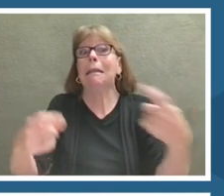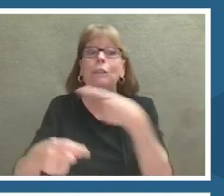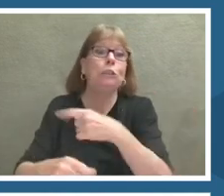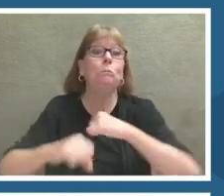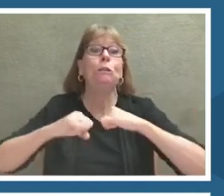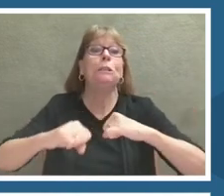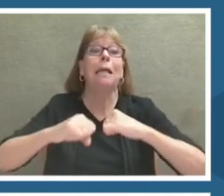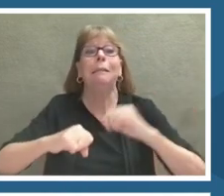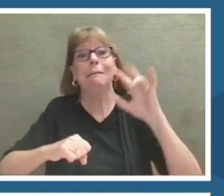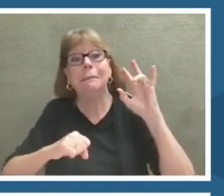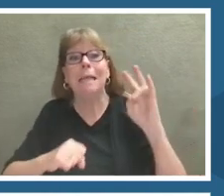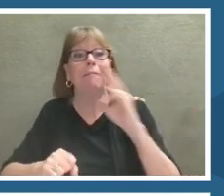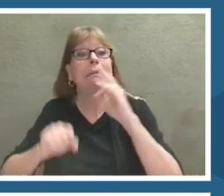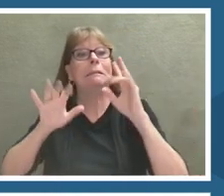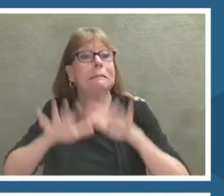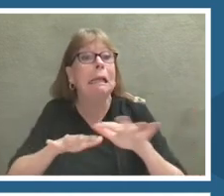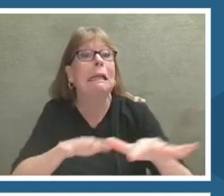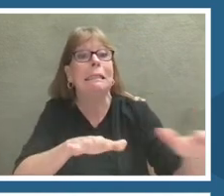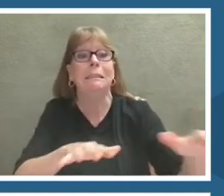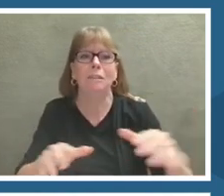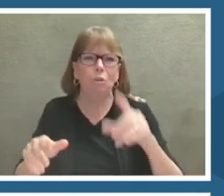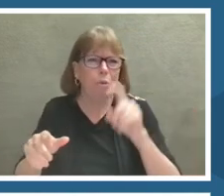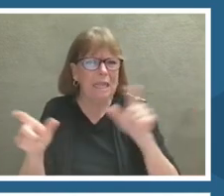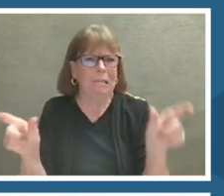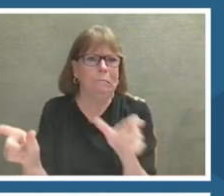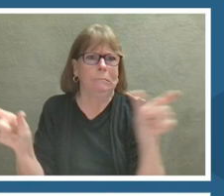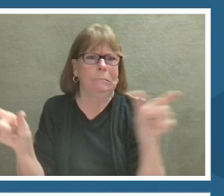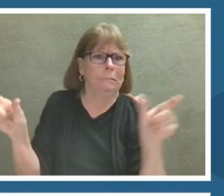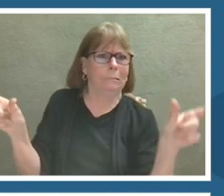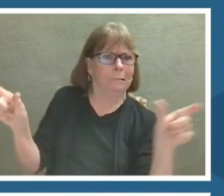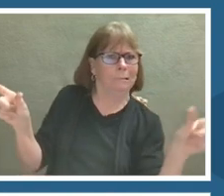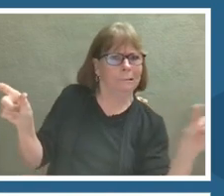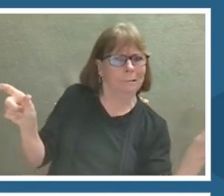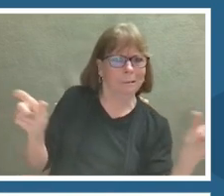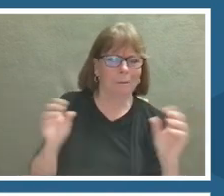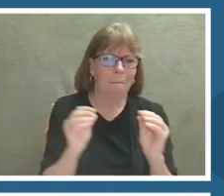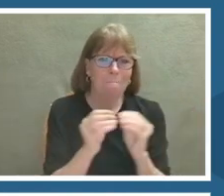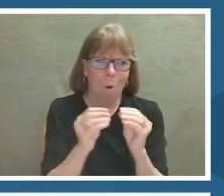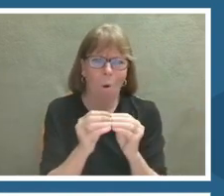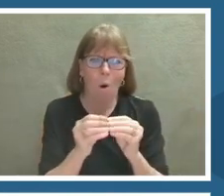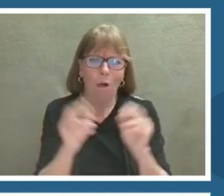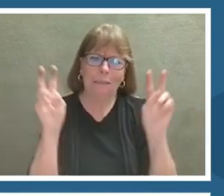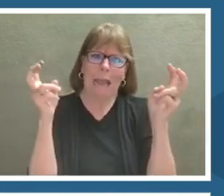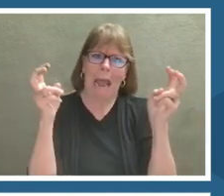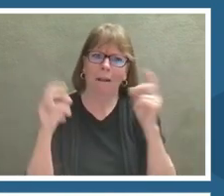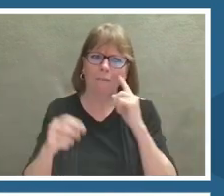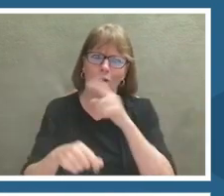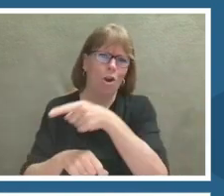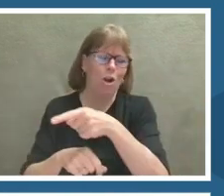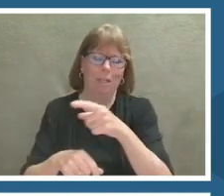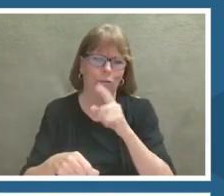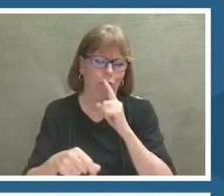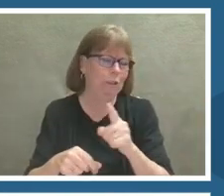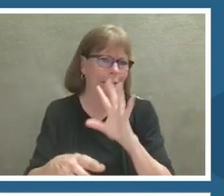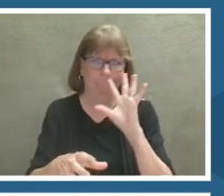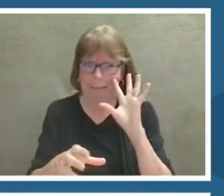She is absolutely a legend of the Marine biology world and we could probably do an entire summit